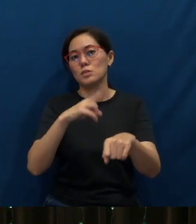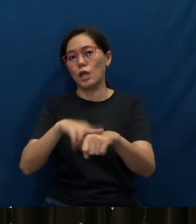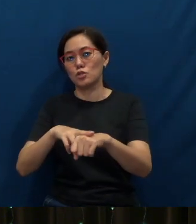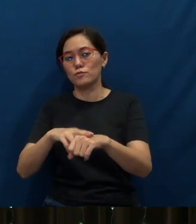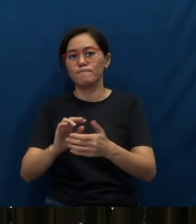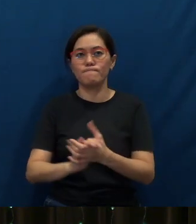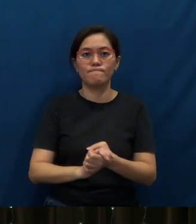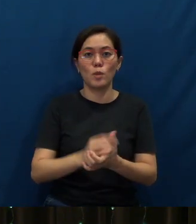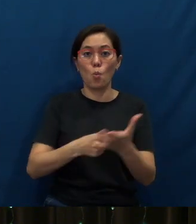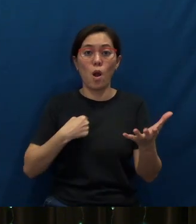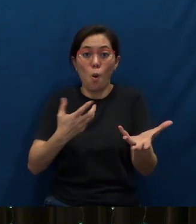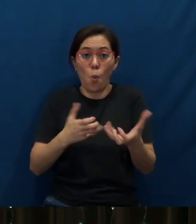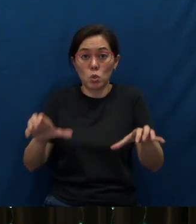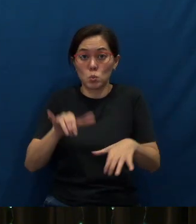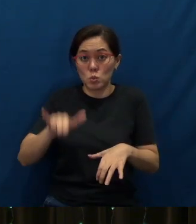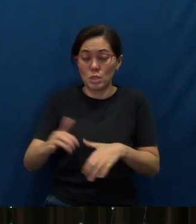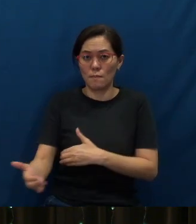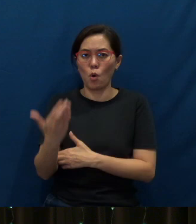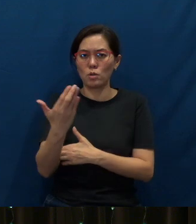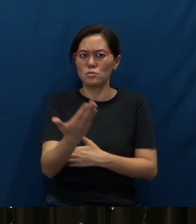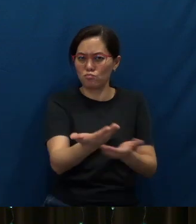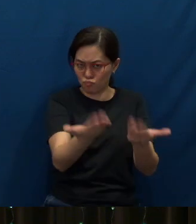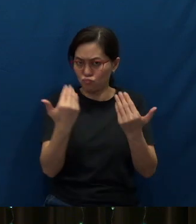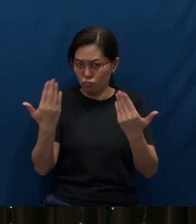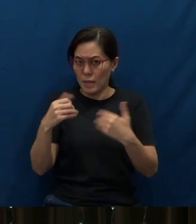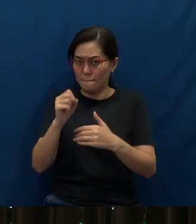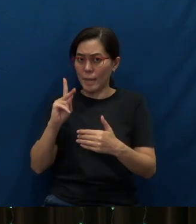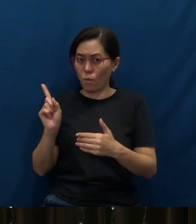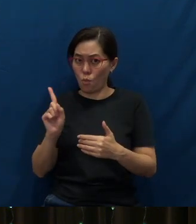So what I want to do this morning is to bring us back to the book of Acts,